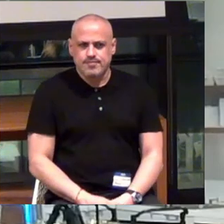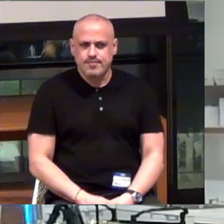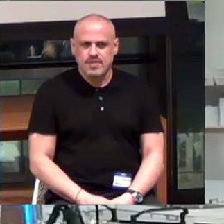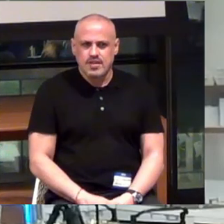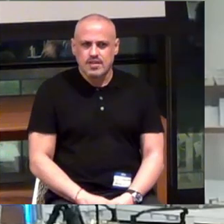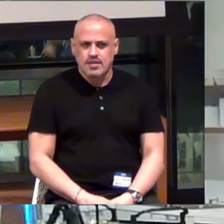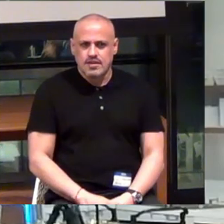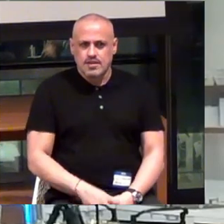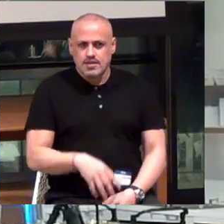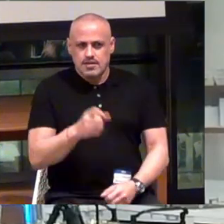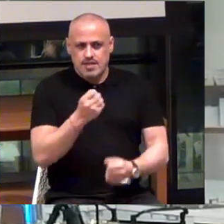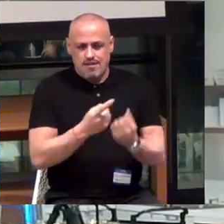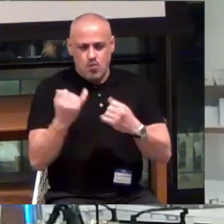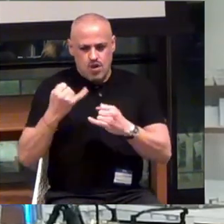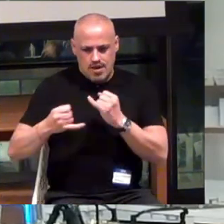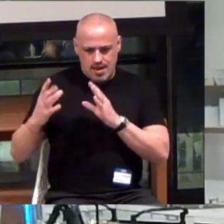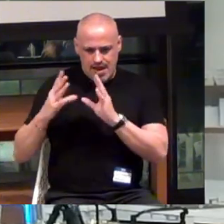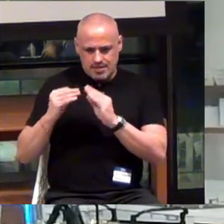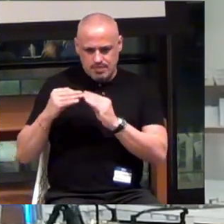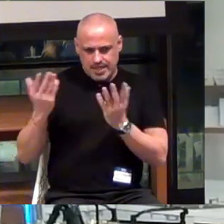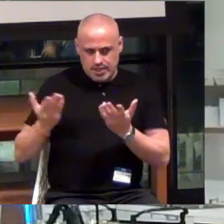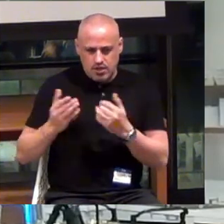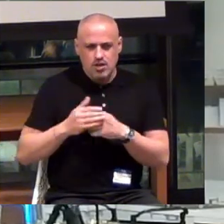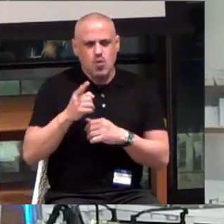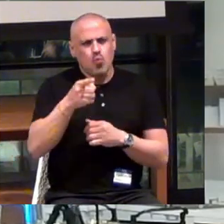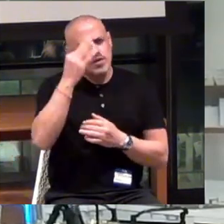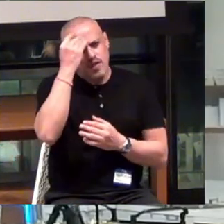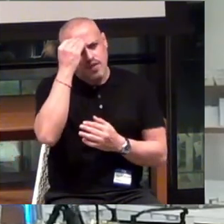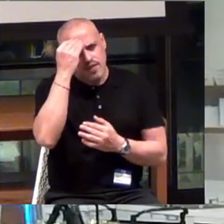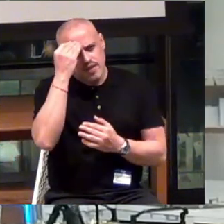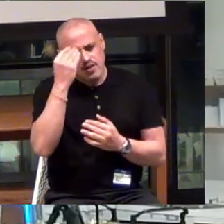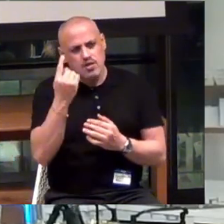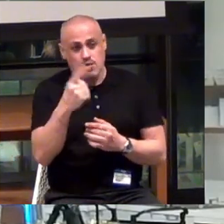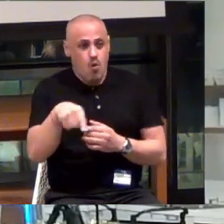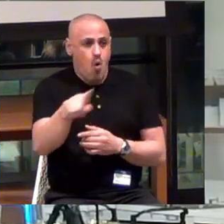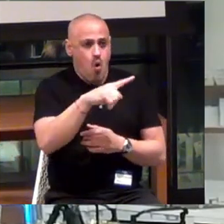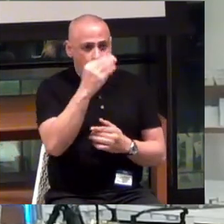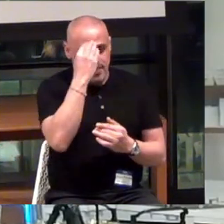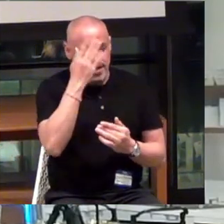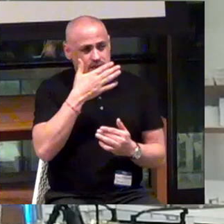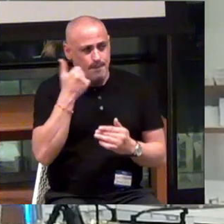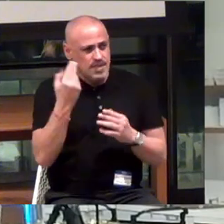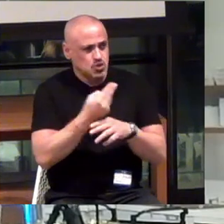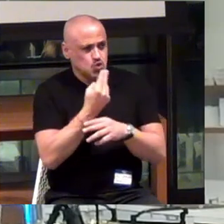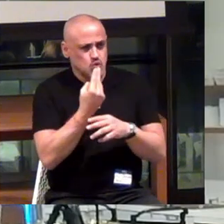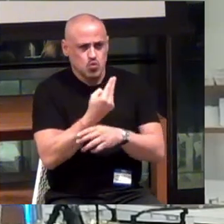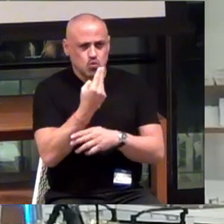If anyone was at our last meetup, what do you all think is the best use of artificial